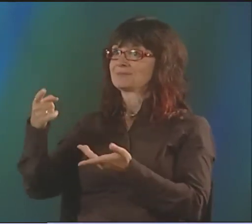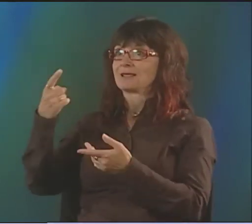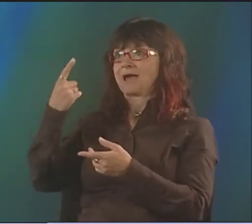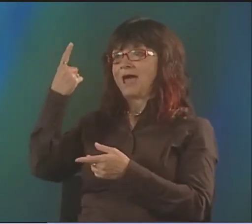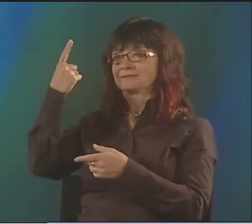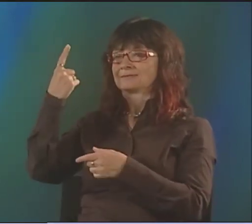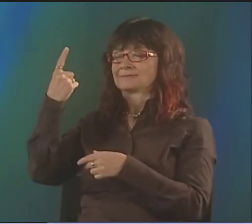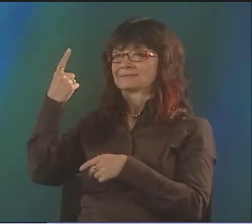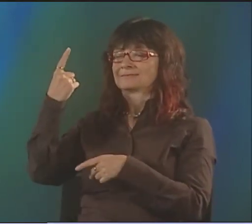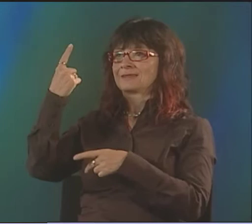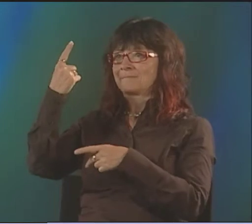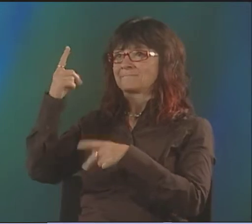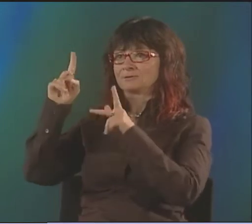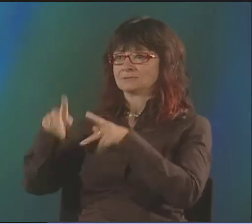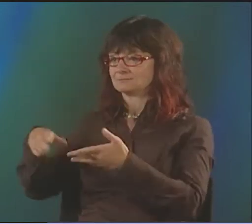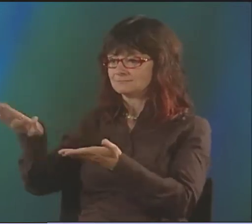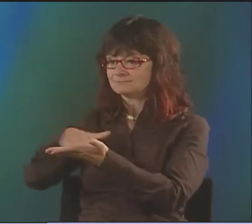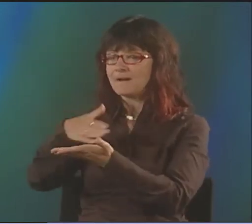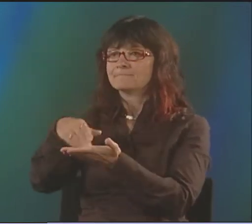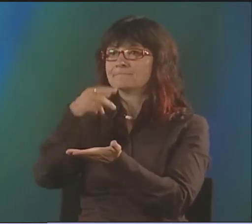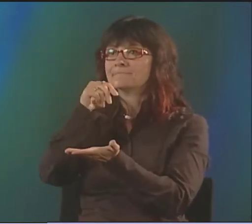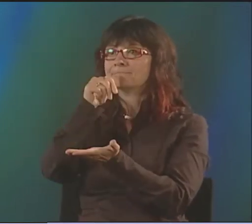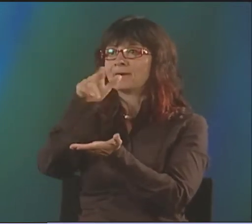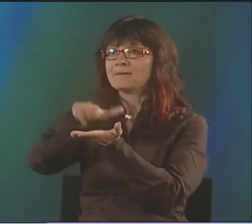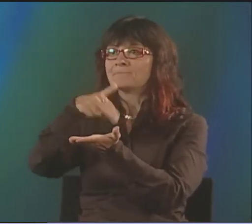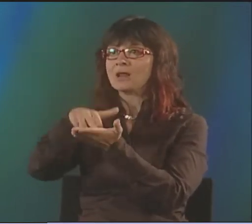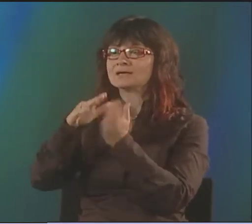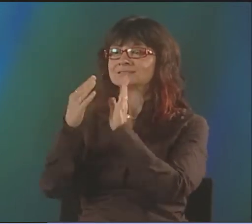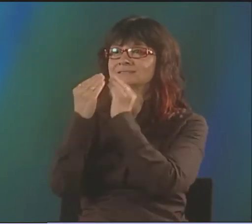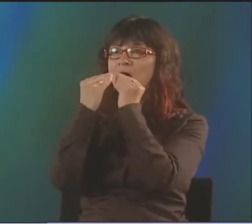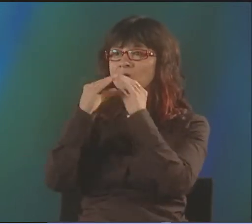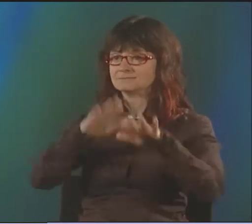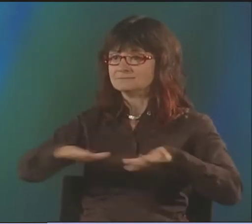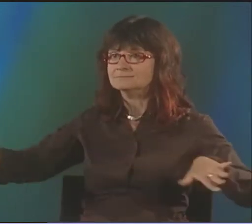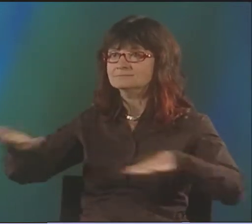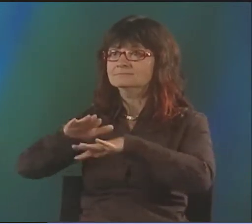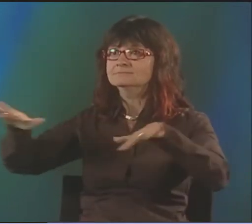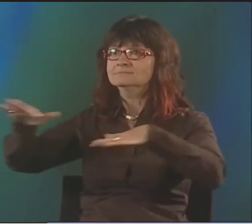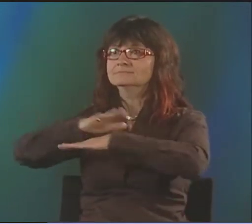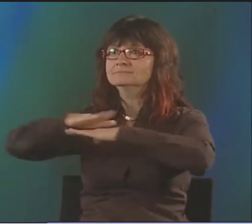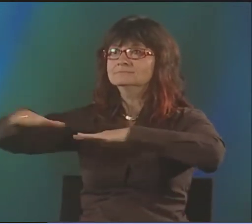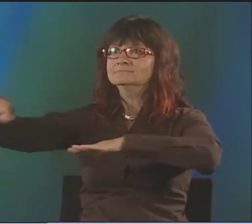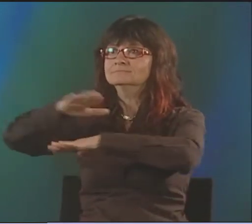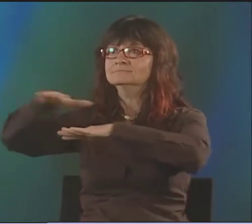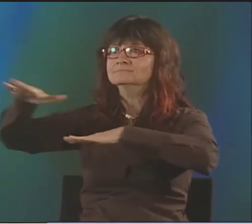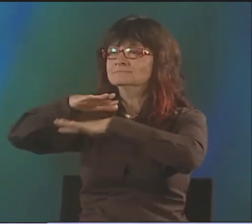WHO WAS TALKING ABOUT CONTEMPORARY ART AND MENTIONED PERFORMANCE ART.